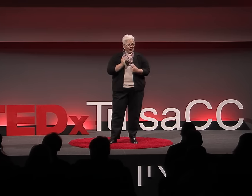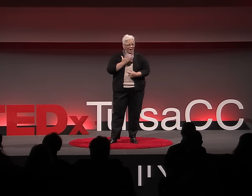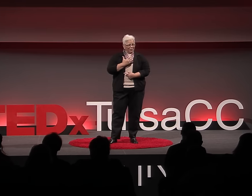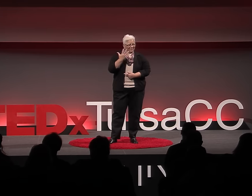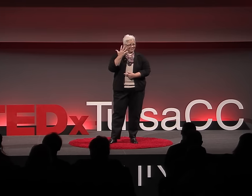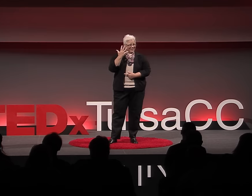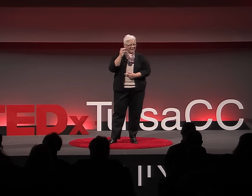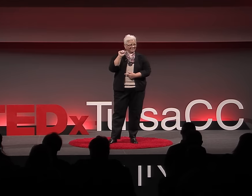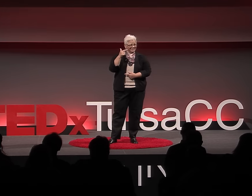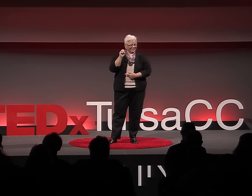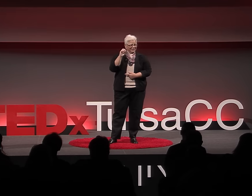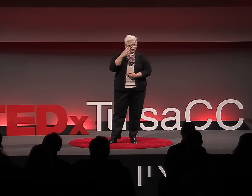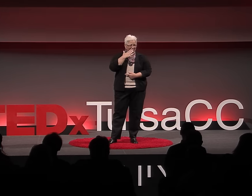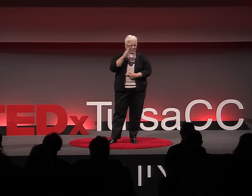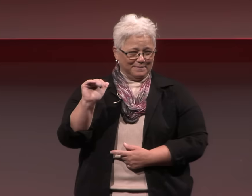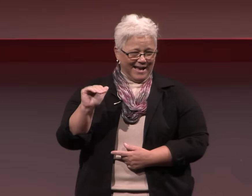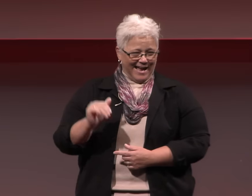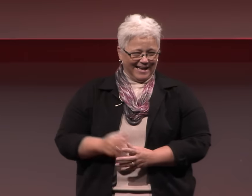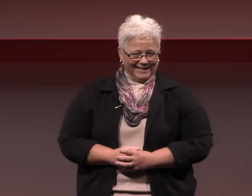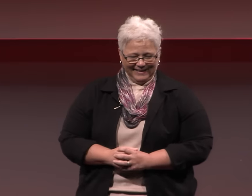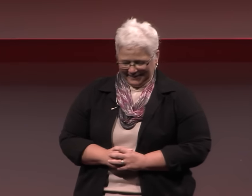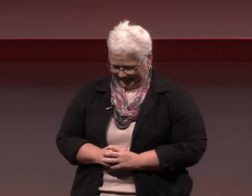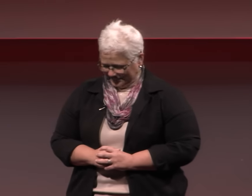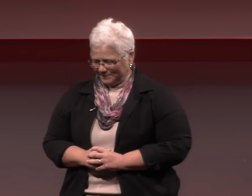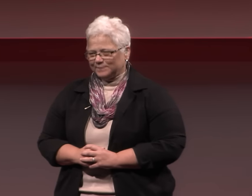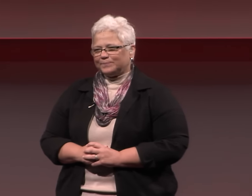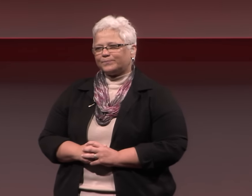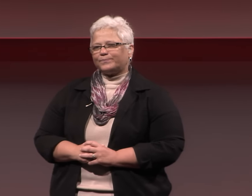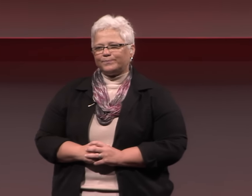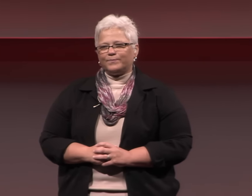Let me tell about our five-stage goodbye.